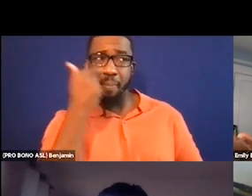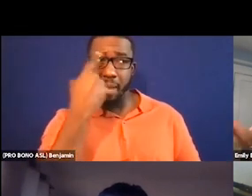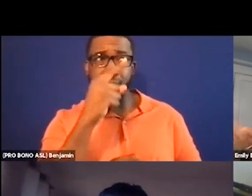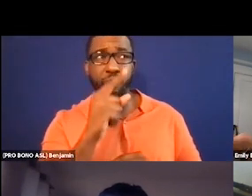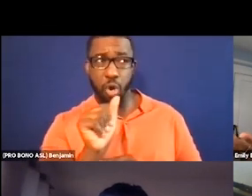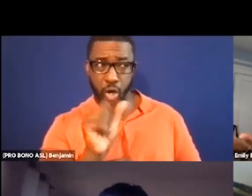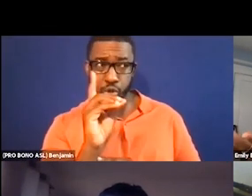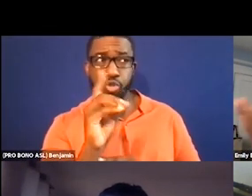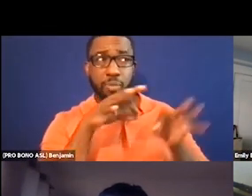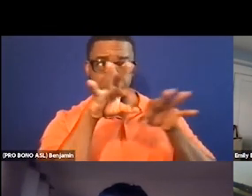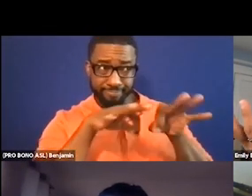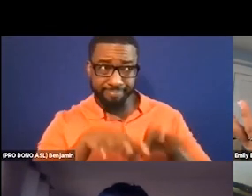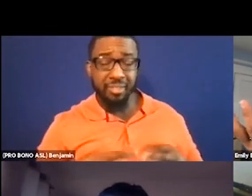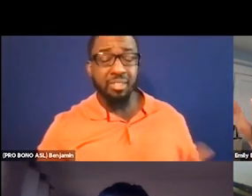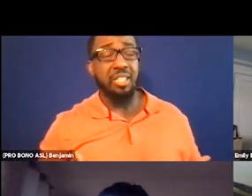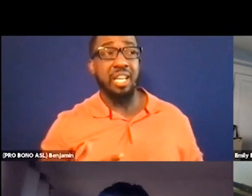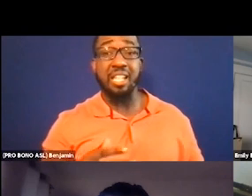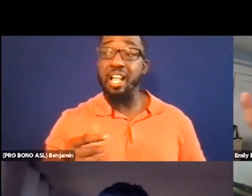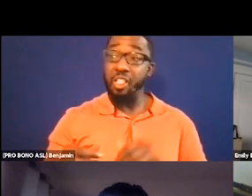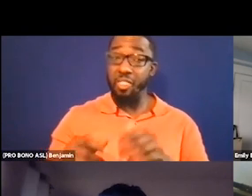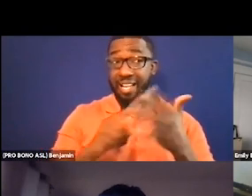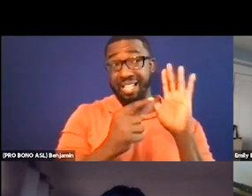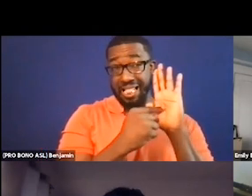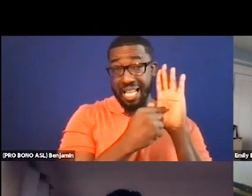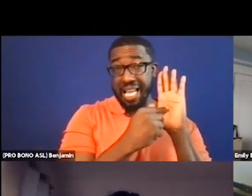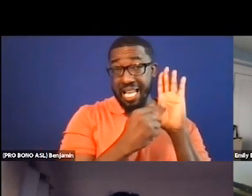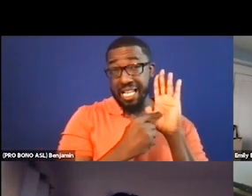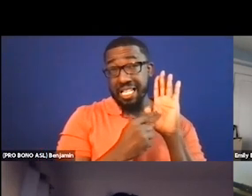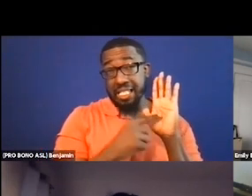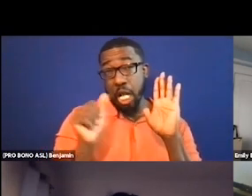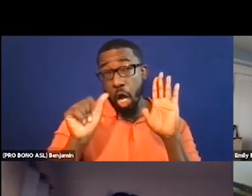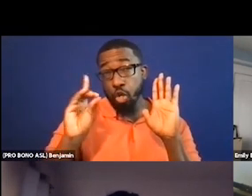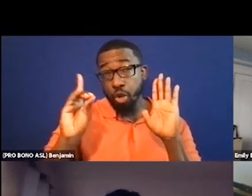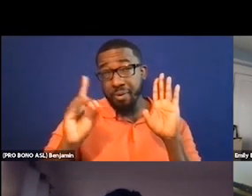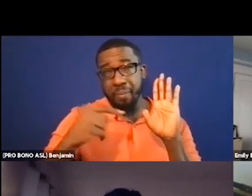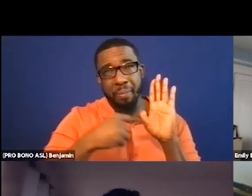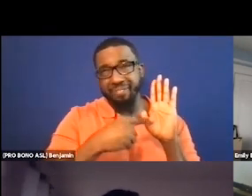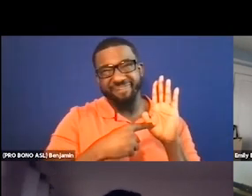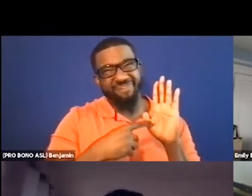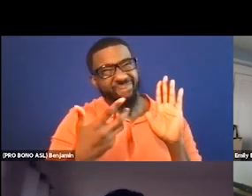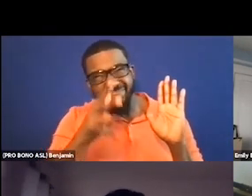And these other ones are audio described and we'd love to have you there -- described. They're not as great as they can be.